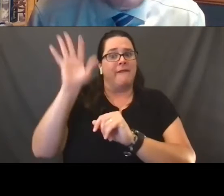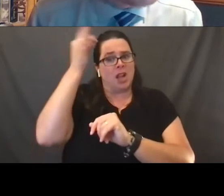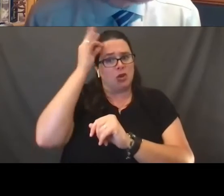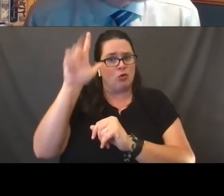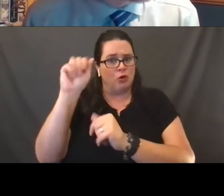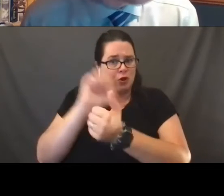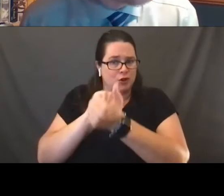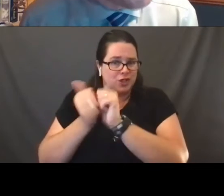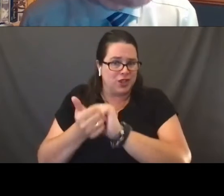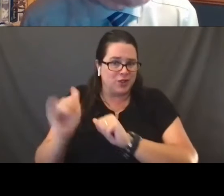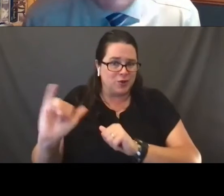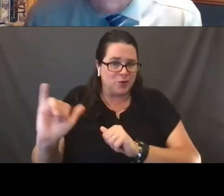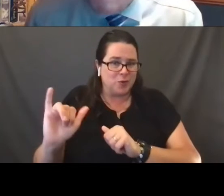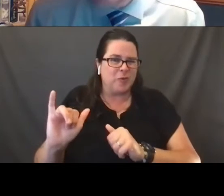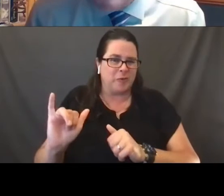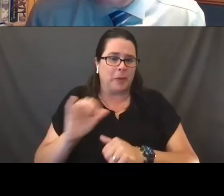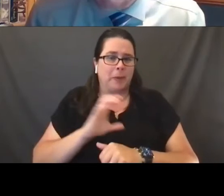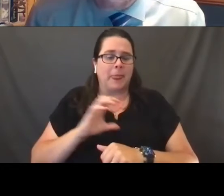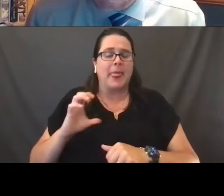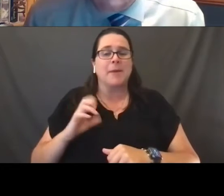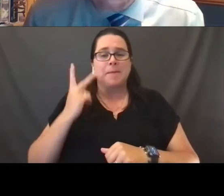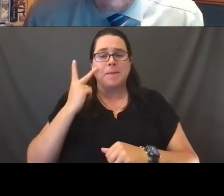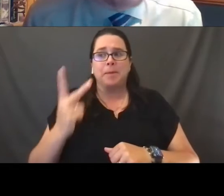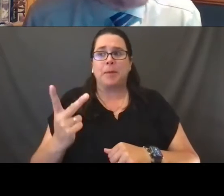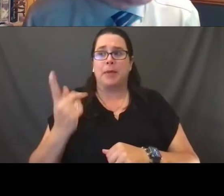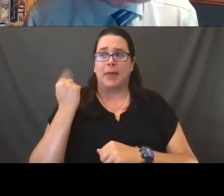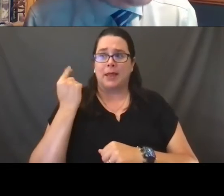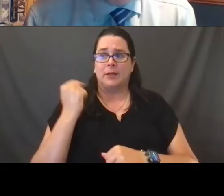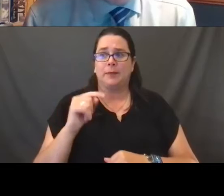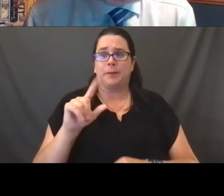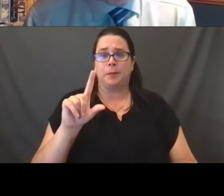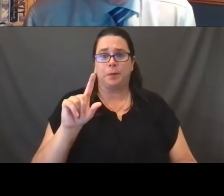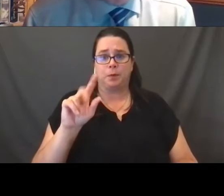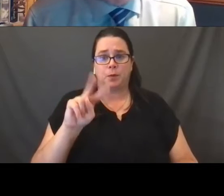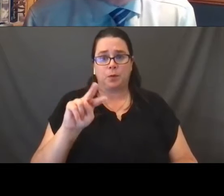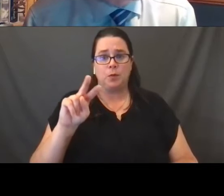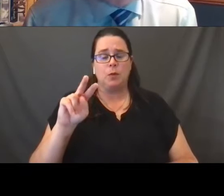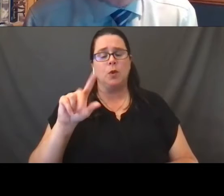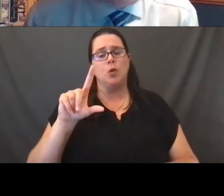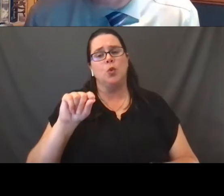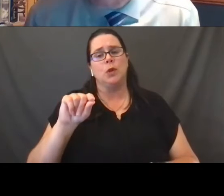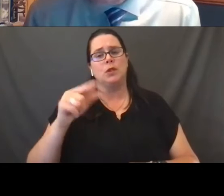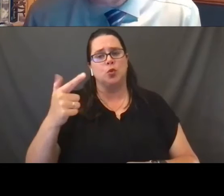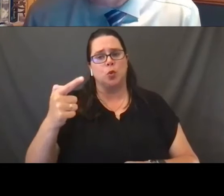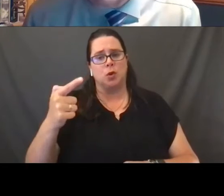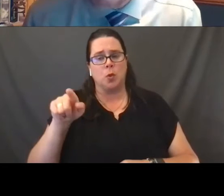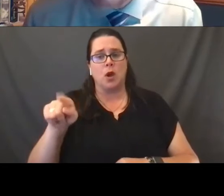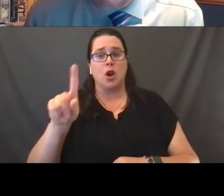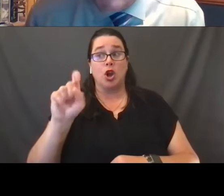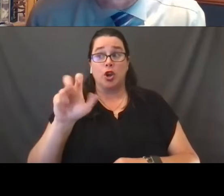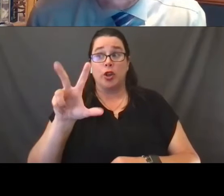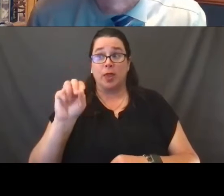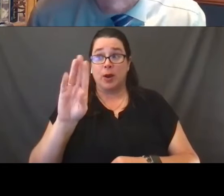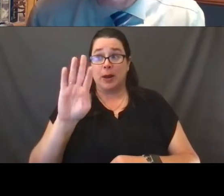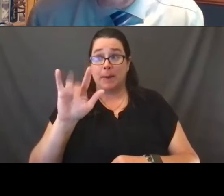You see numbers last year, 2021, about 130 bills in 33 different states